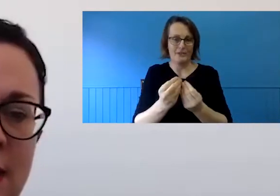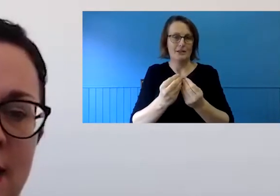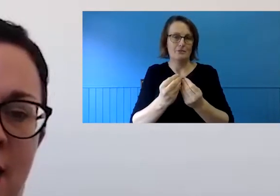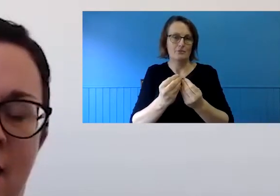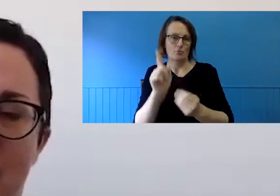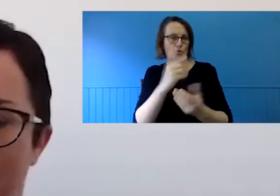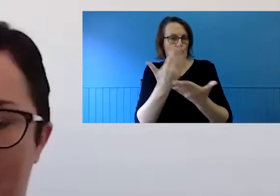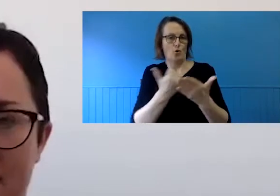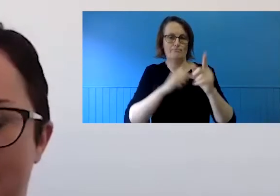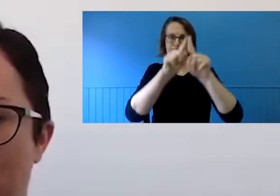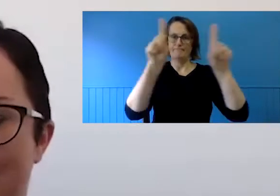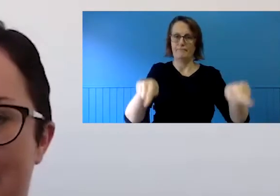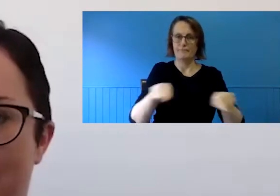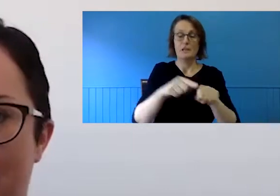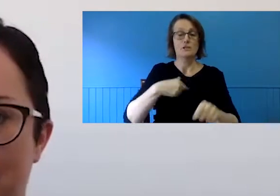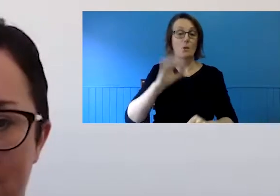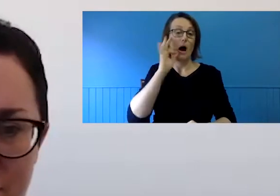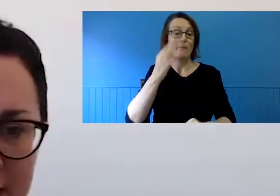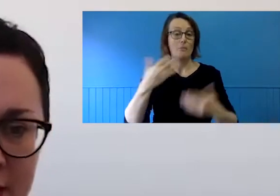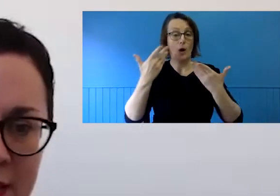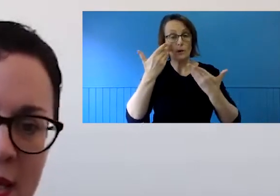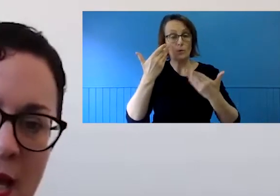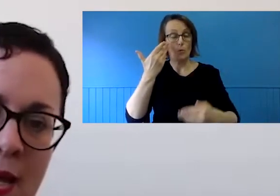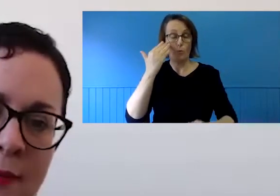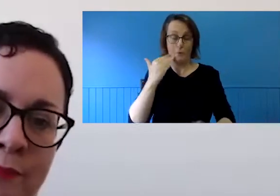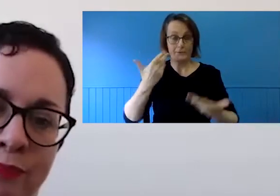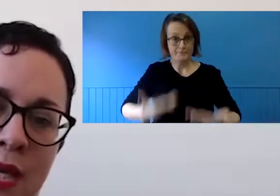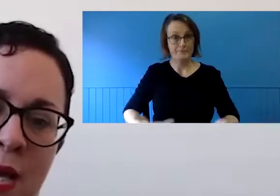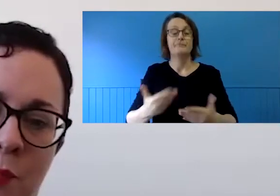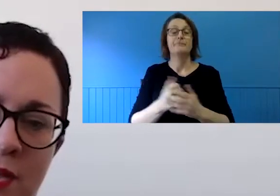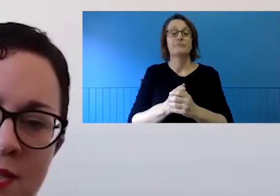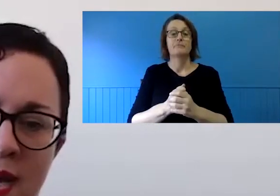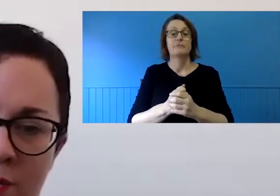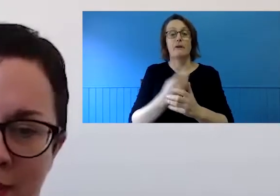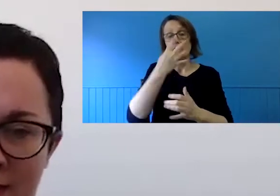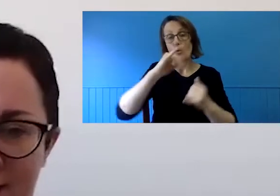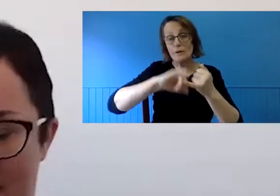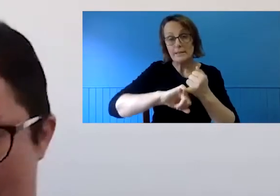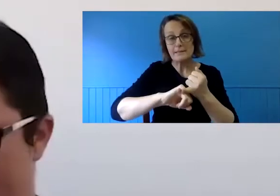I'm a light-skinned woman in my mid-40s, and dark-rimmed gathers and thanks